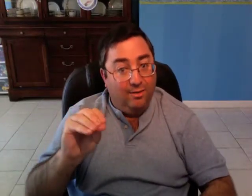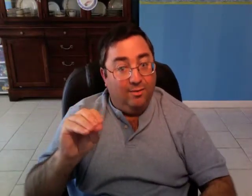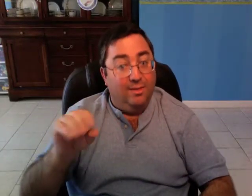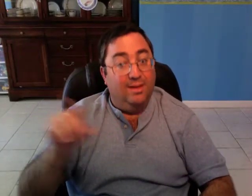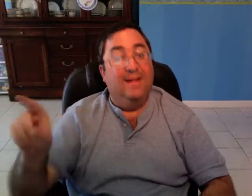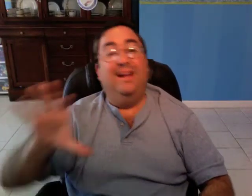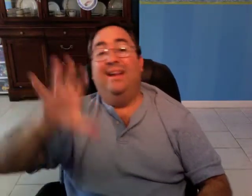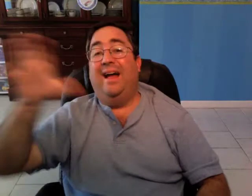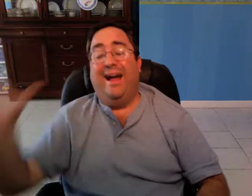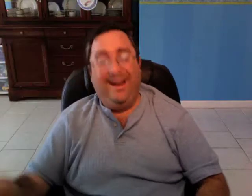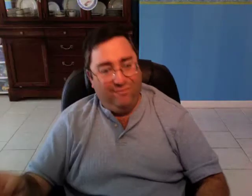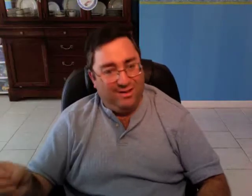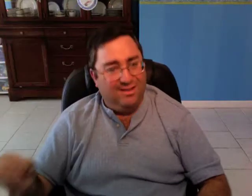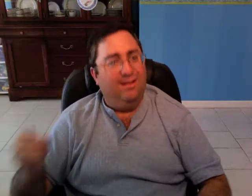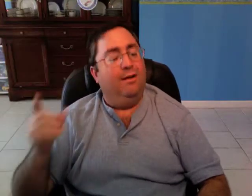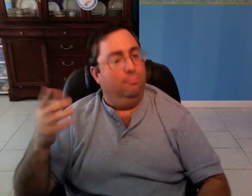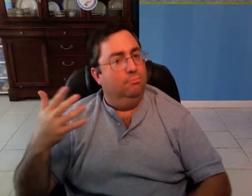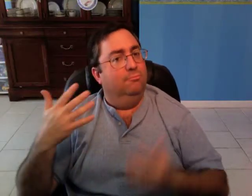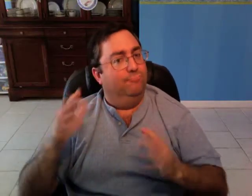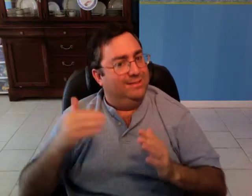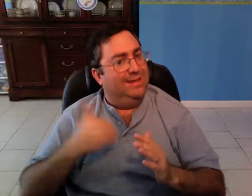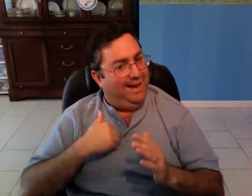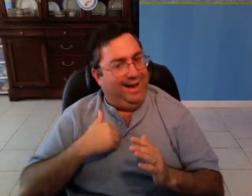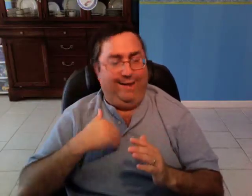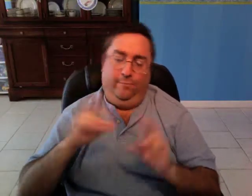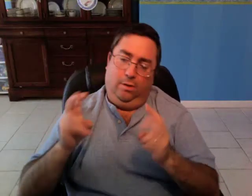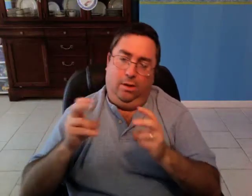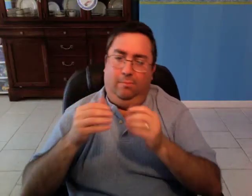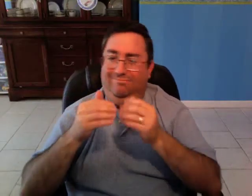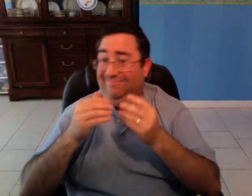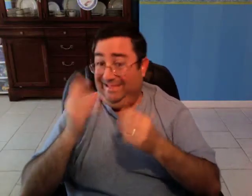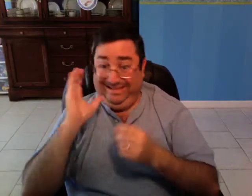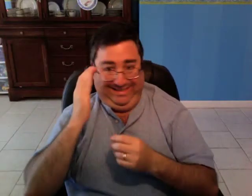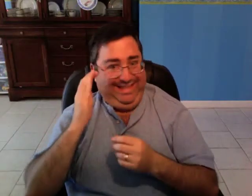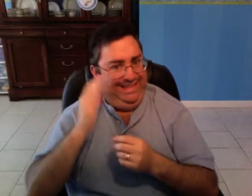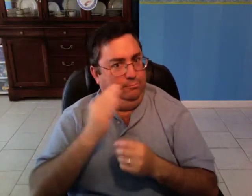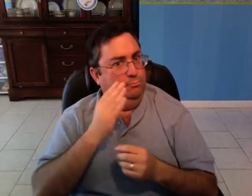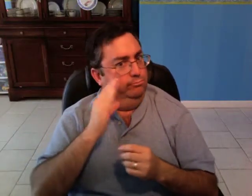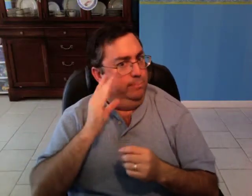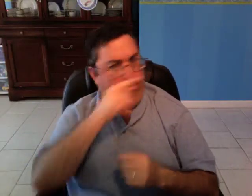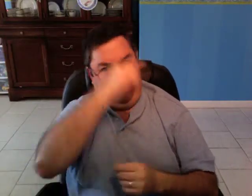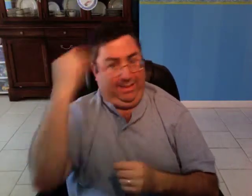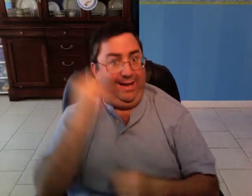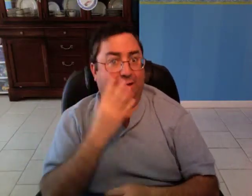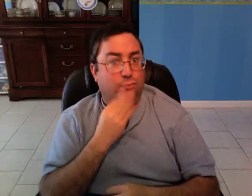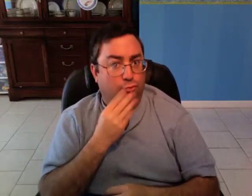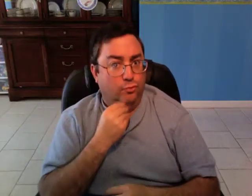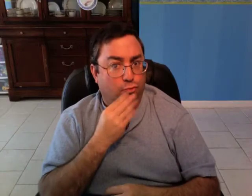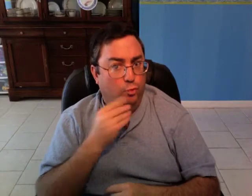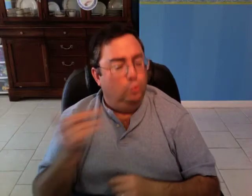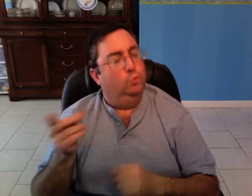In Africa, it seems they have Black Jews who